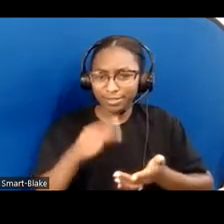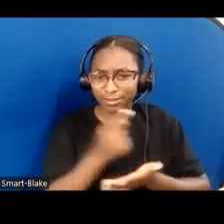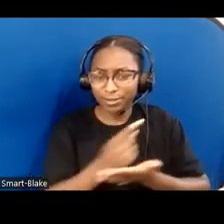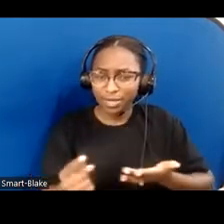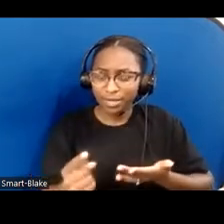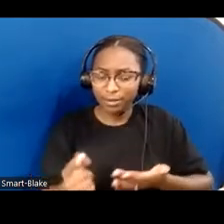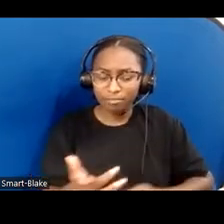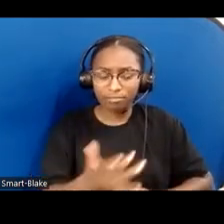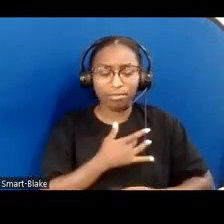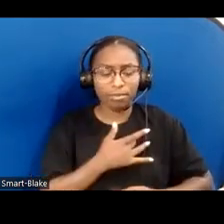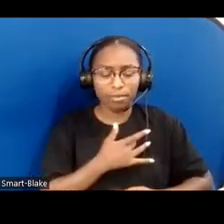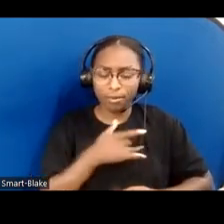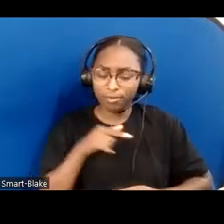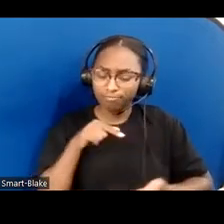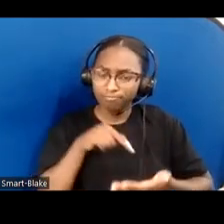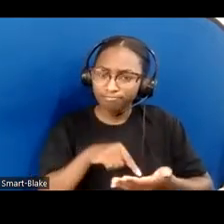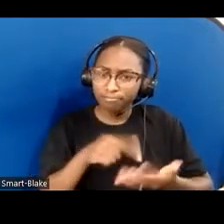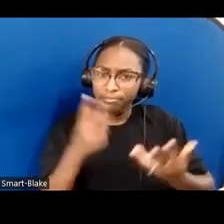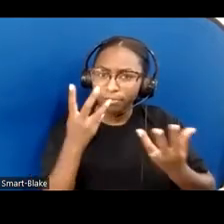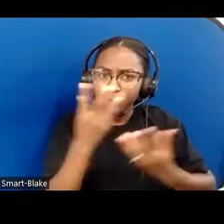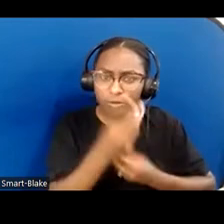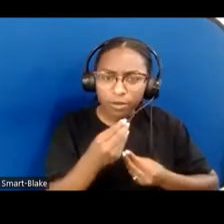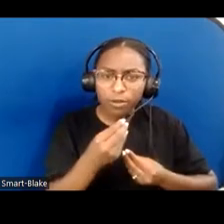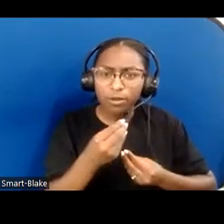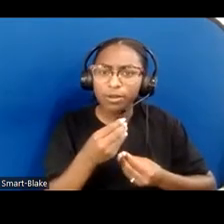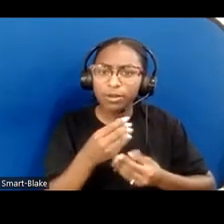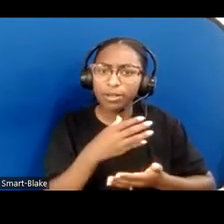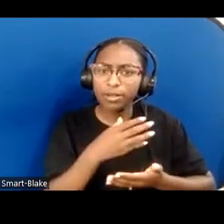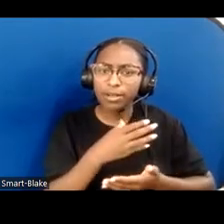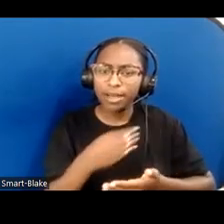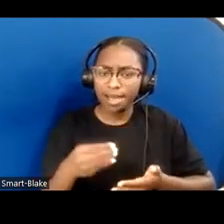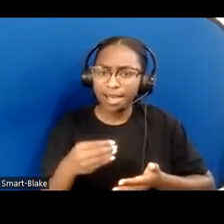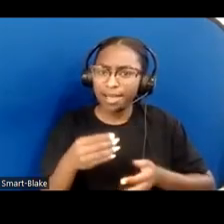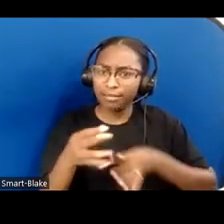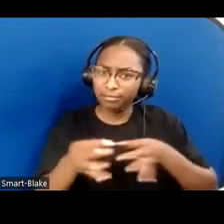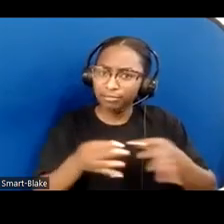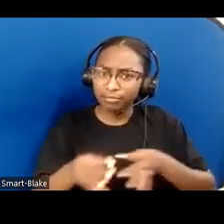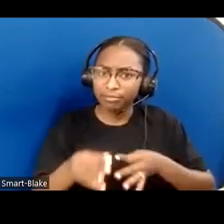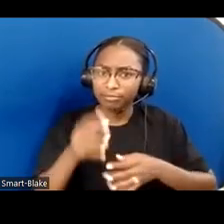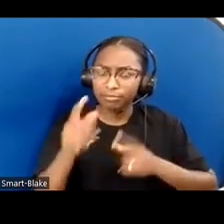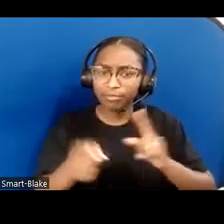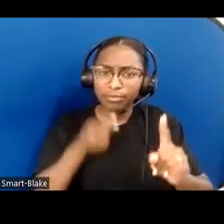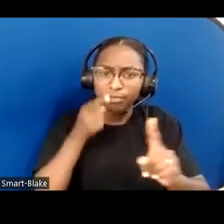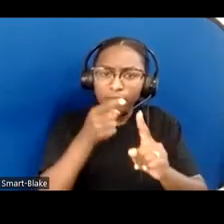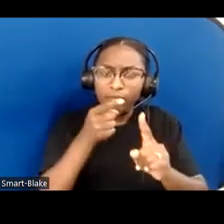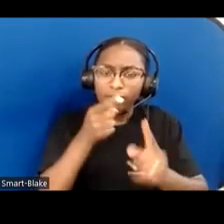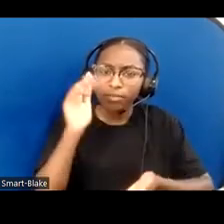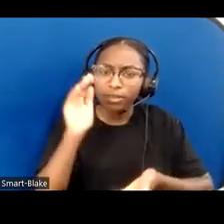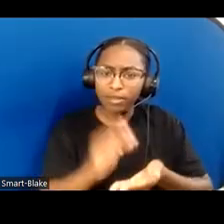and by how significantly they dovetail with the mission and pursuit of ending or reducing ableism in our churches.